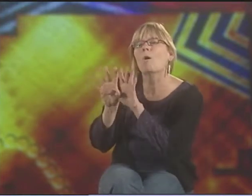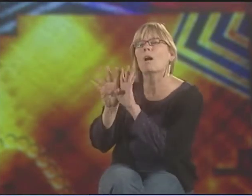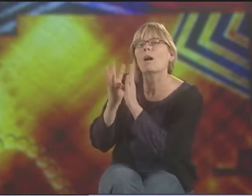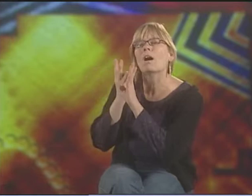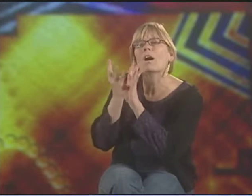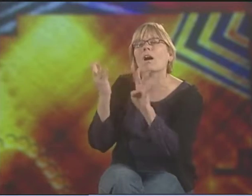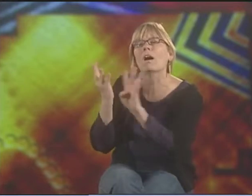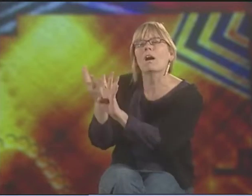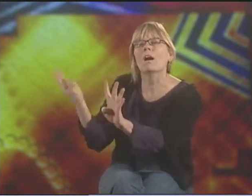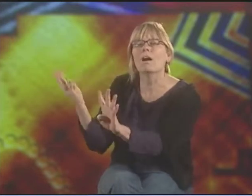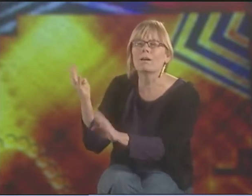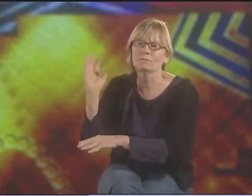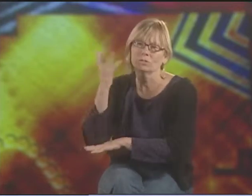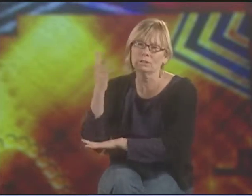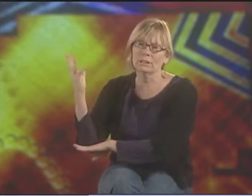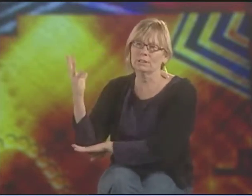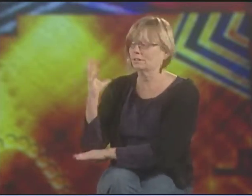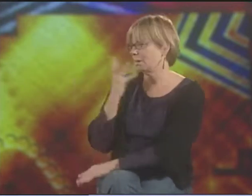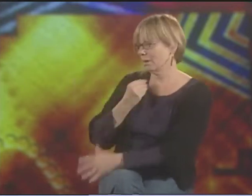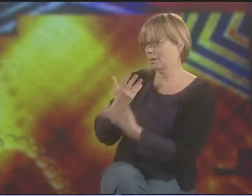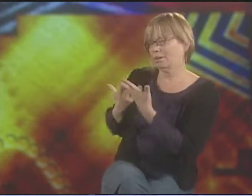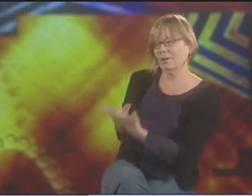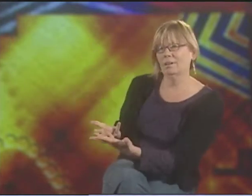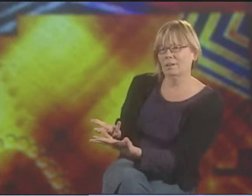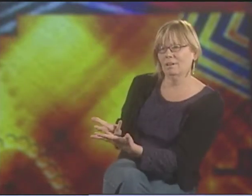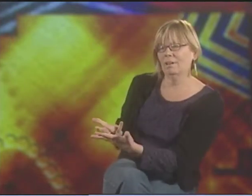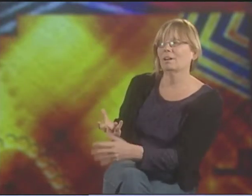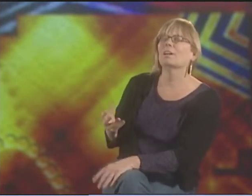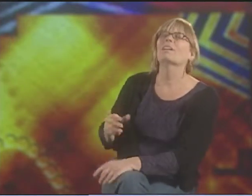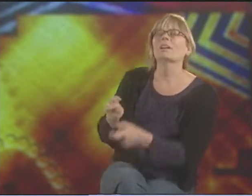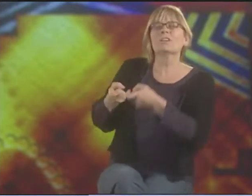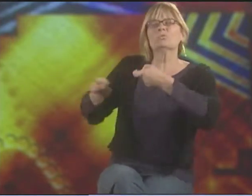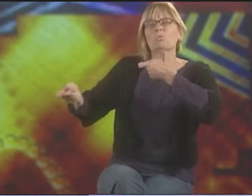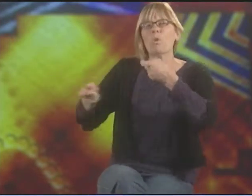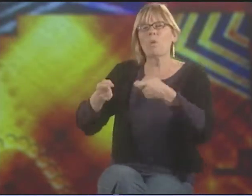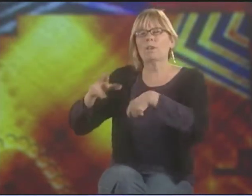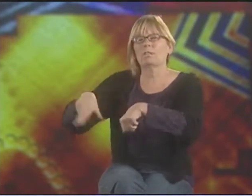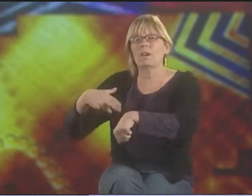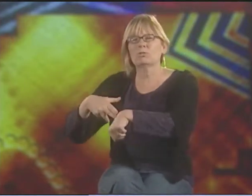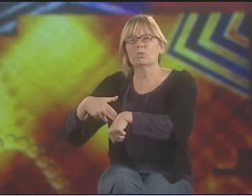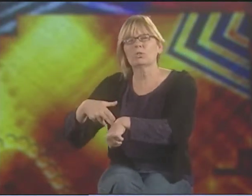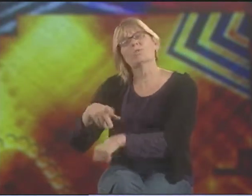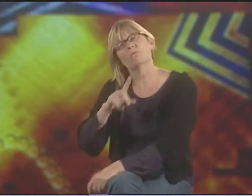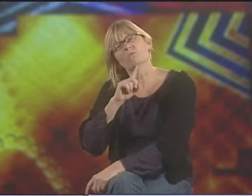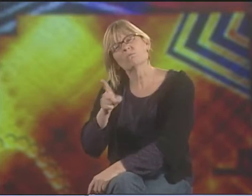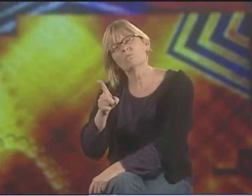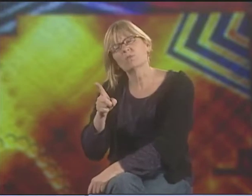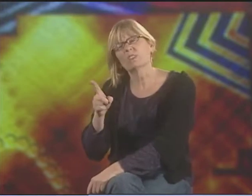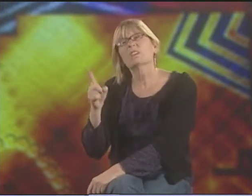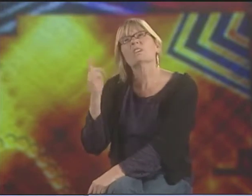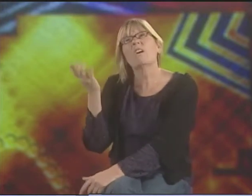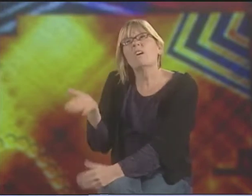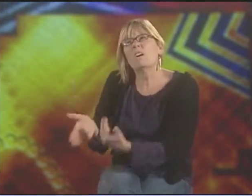BEAUTIFULLY SET AND CONTROLLED AND AN UNNATURAL ENVIRONMENT, IN A SENSE.